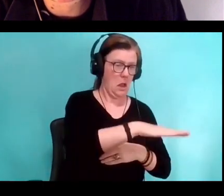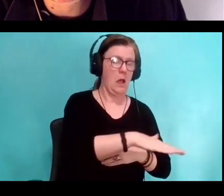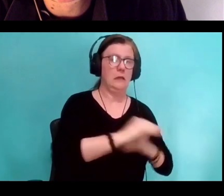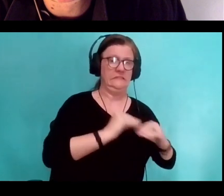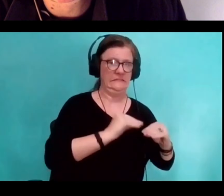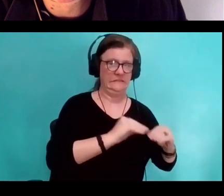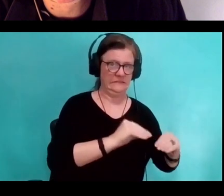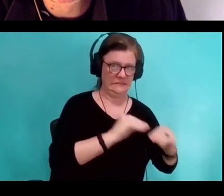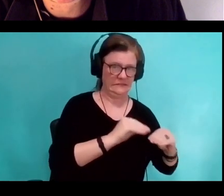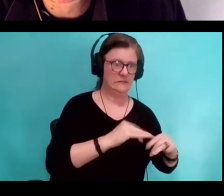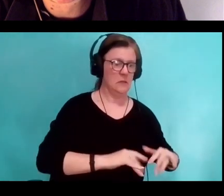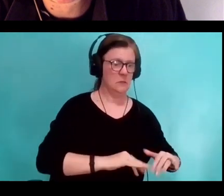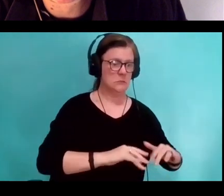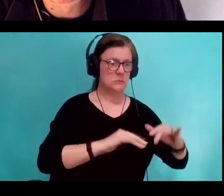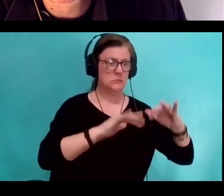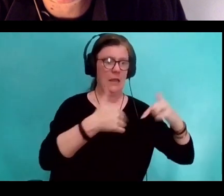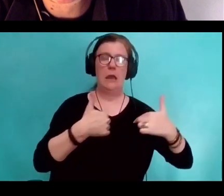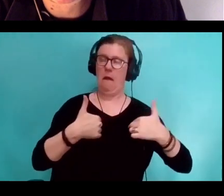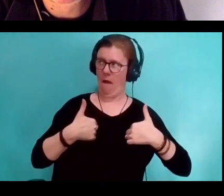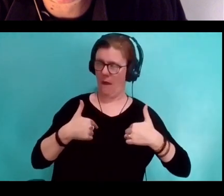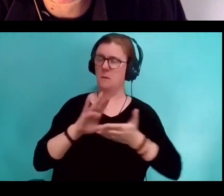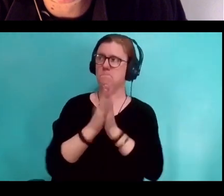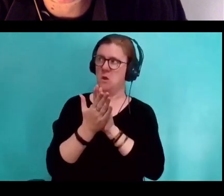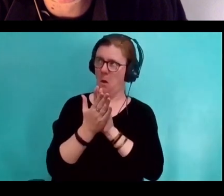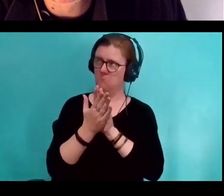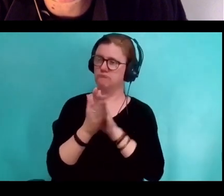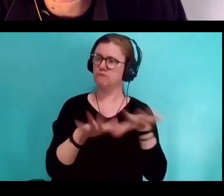in charge of my own story, and my own choices, and understand my own body.